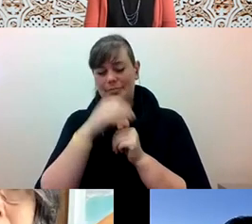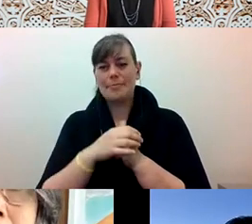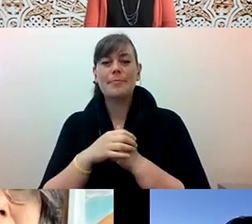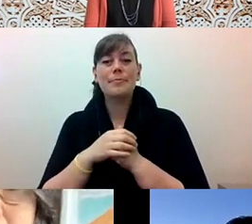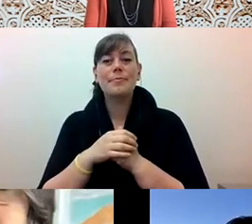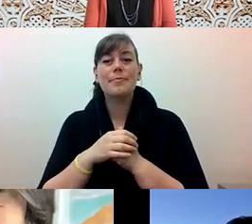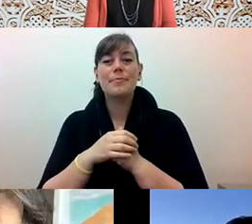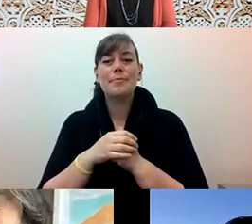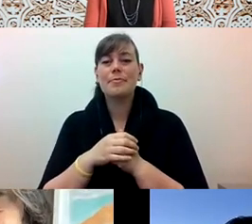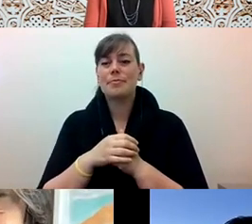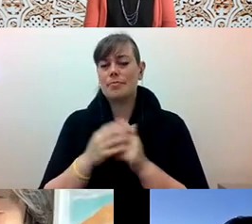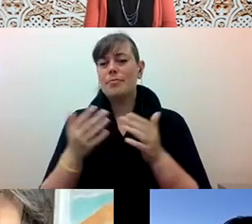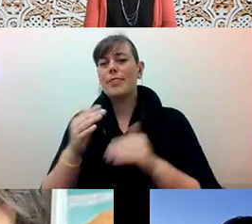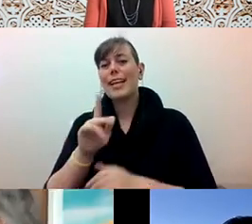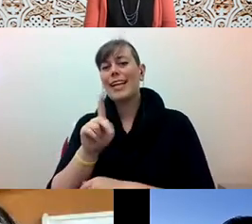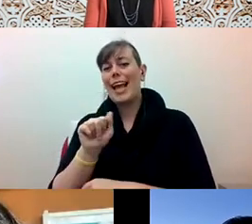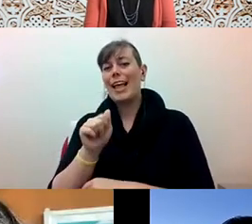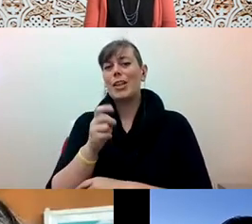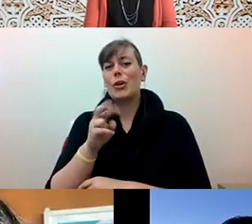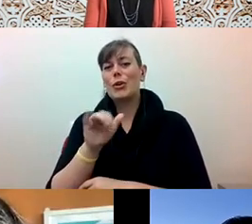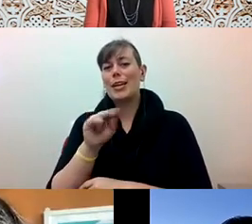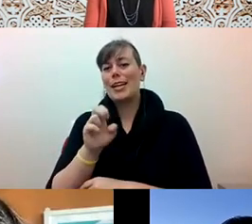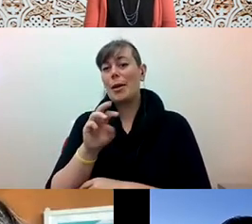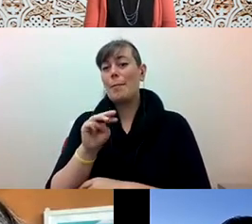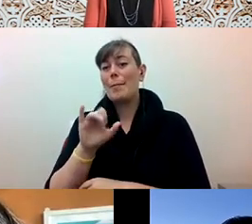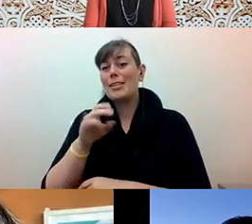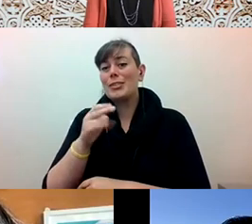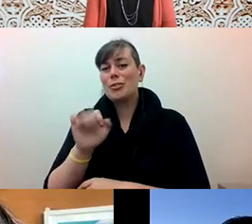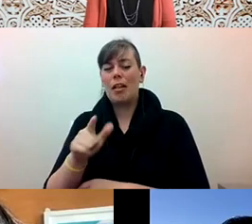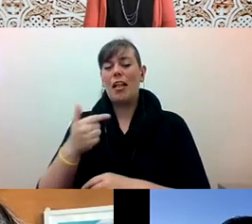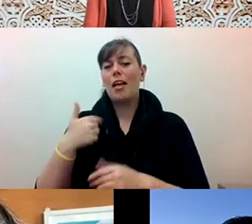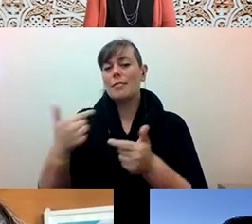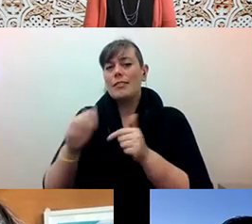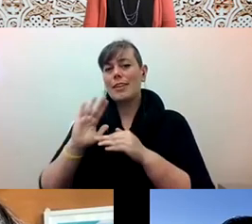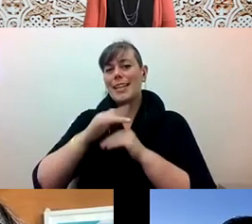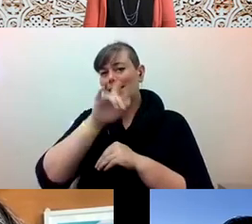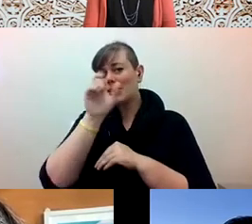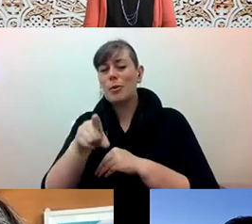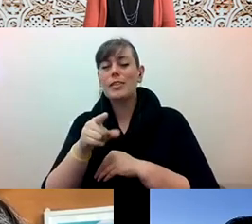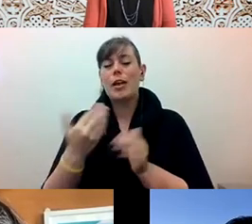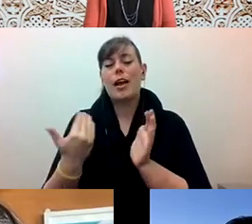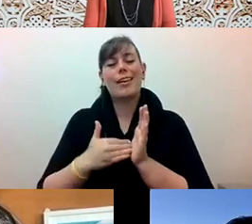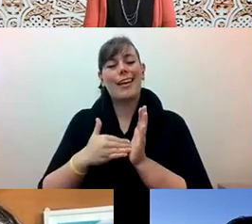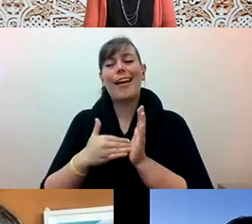Katherine Michel: Okay, so I have the next question, and again I would like to just echo Kyle and say thank you all so much for this fantastic panel.